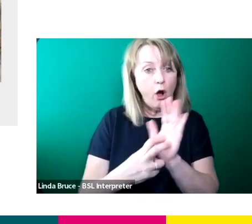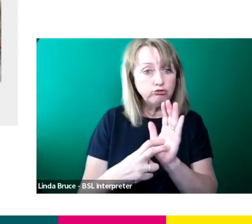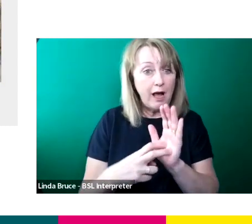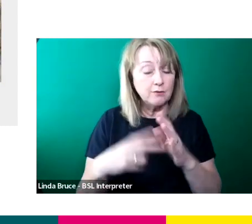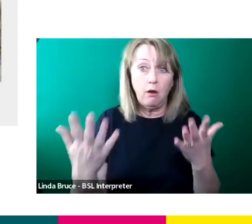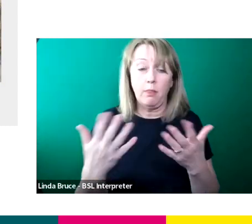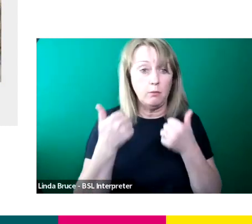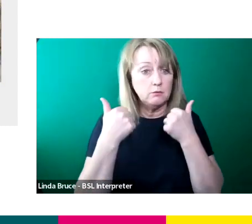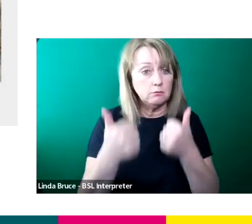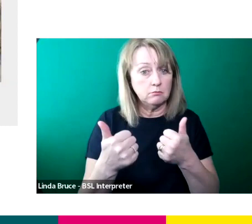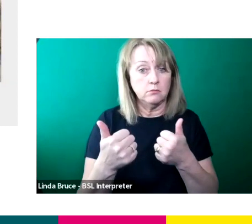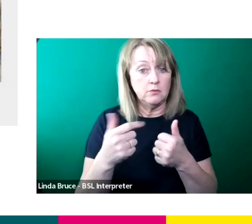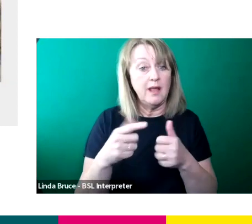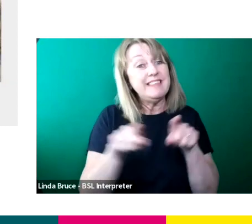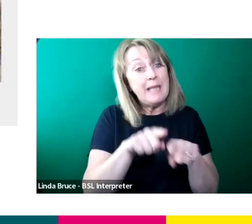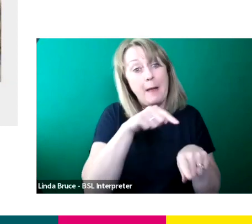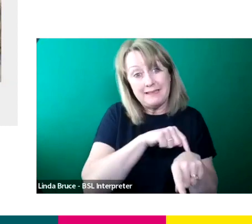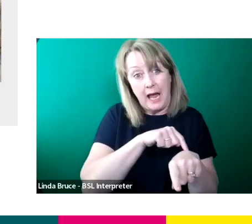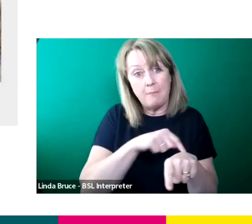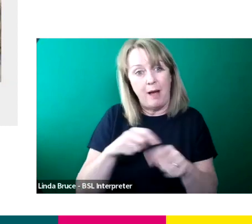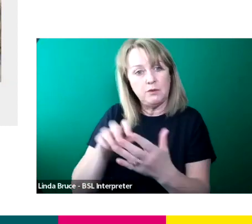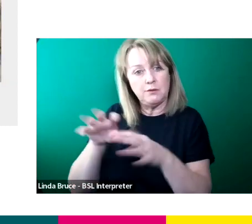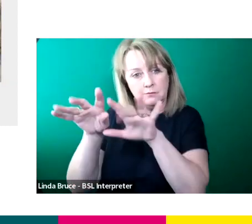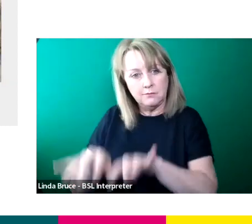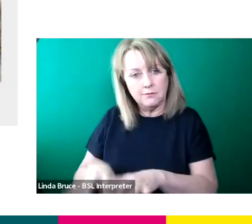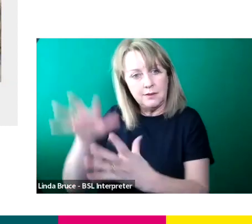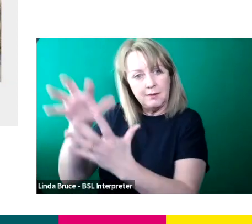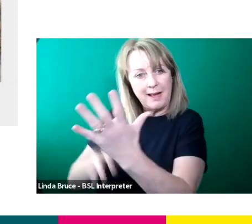So I was juggling that at the same time as my dissertation, which was fun. But got through it.